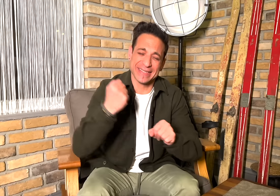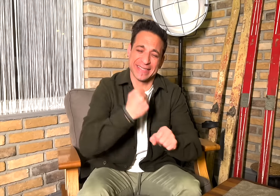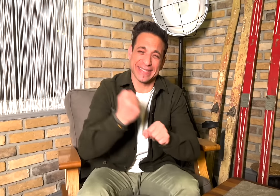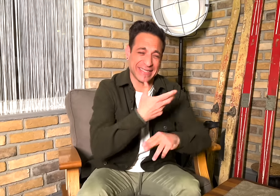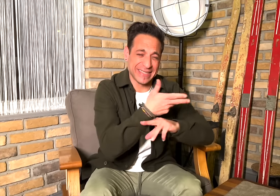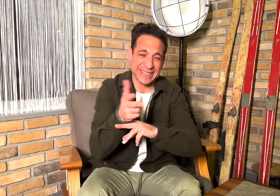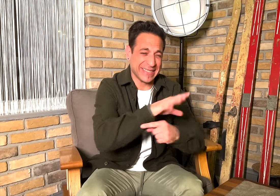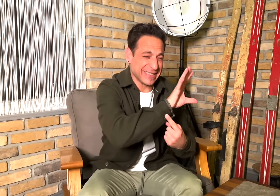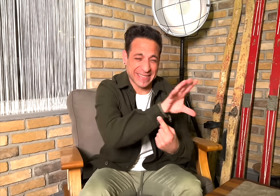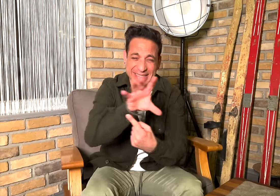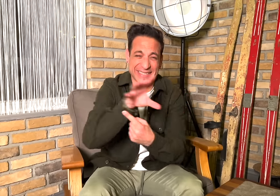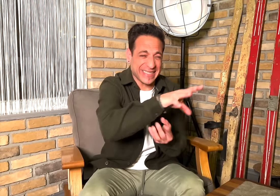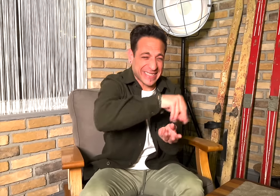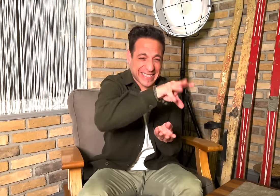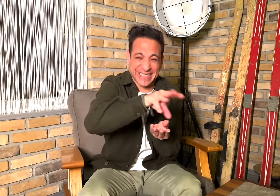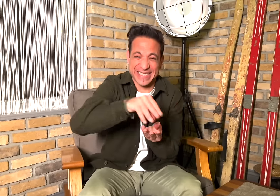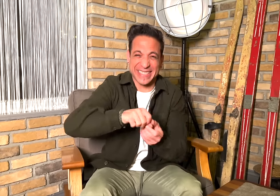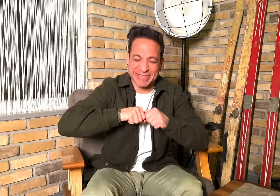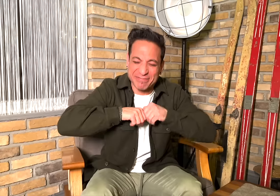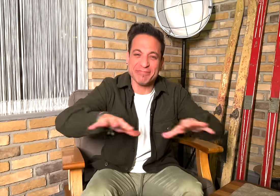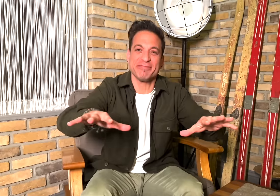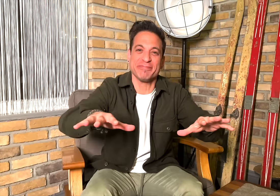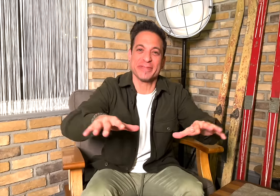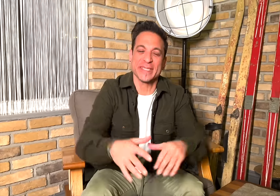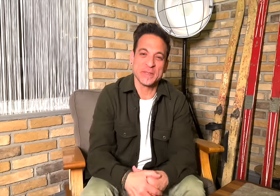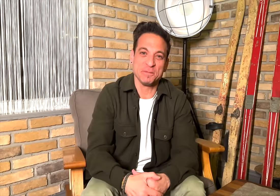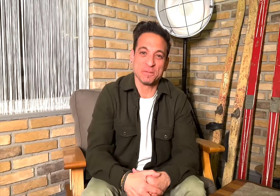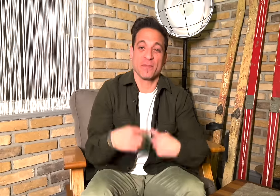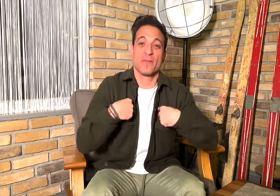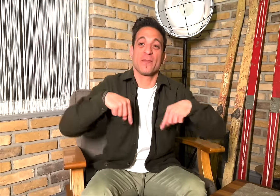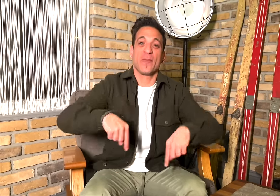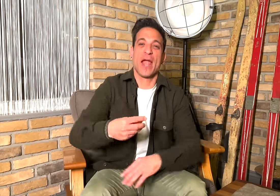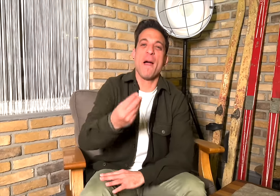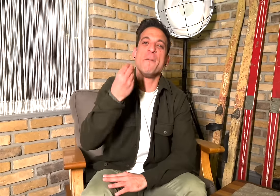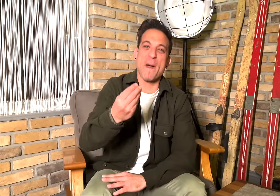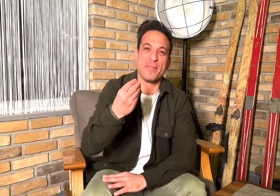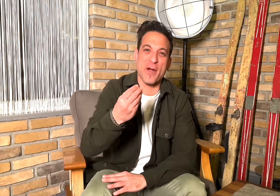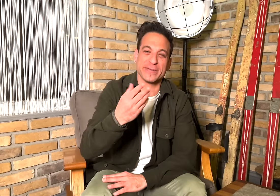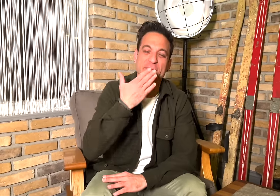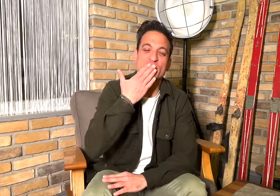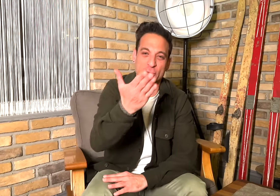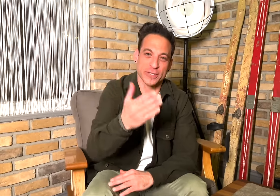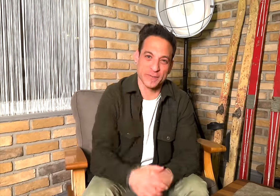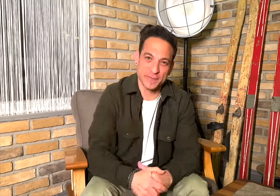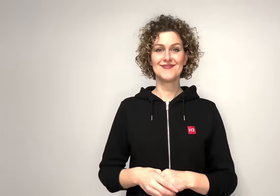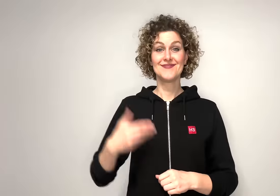Now, I introduce you to the H3 World TV team who has been busy covering the events with daily reports. I'm Memnos.